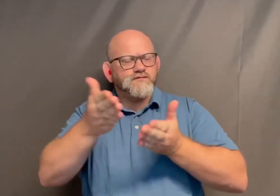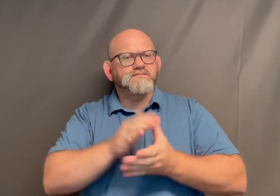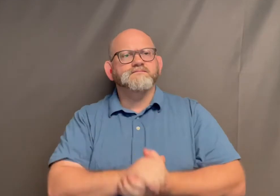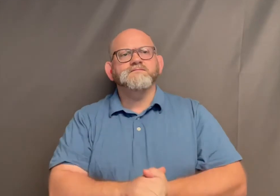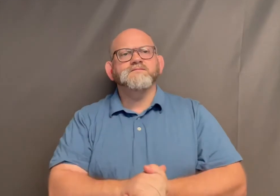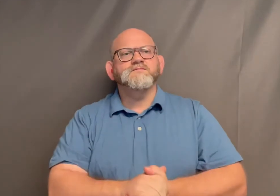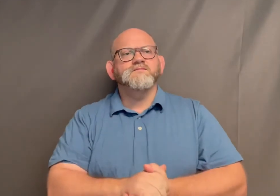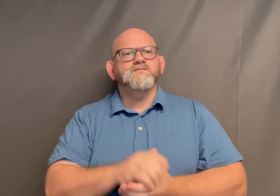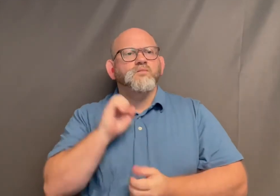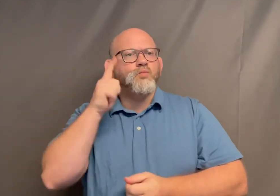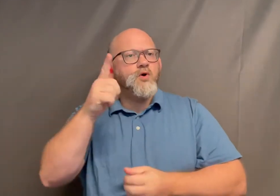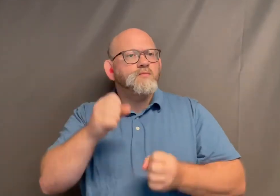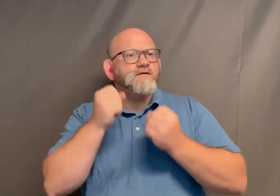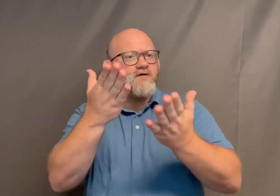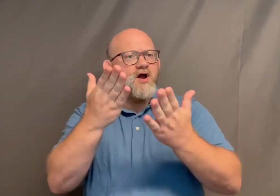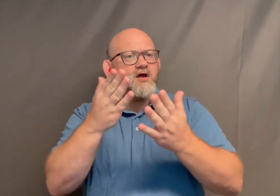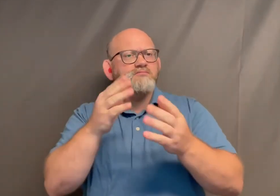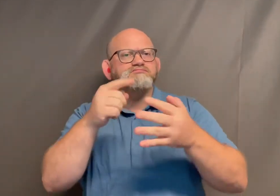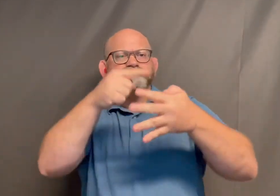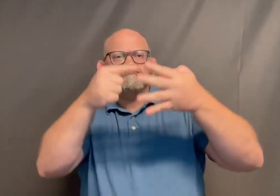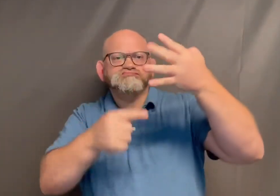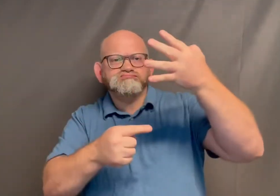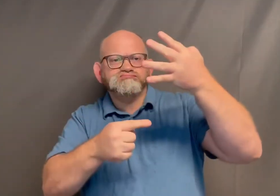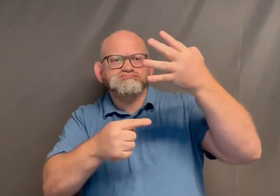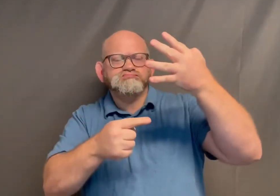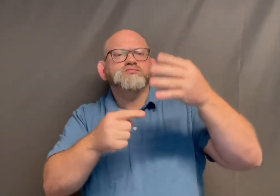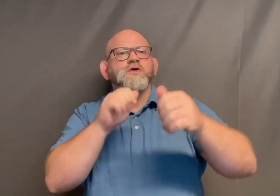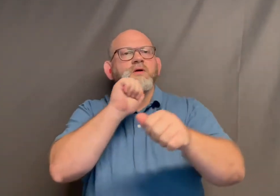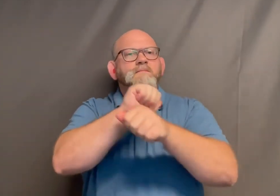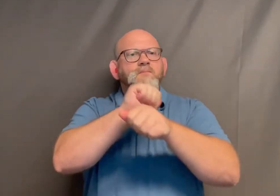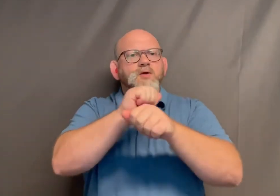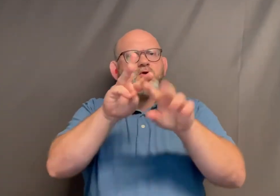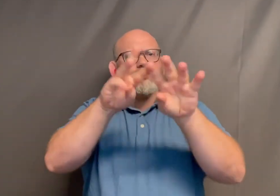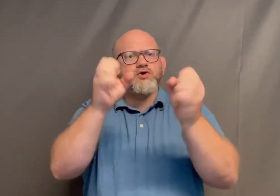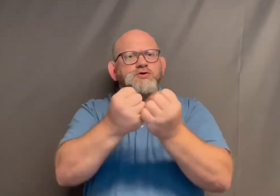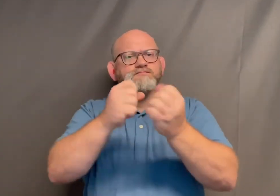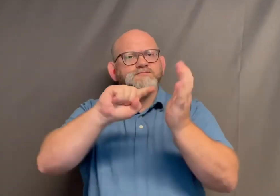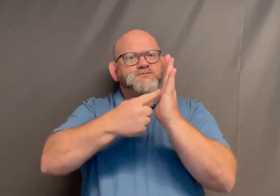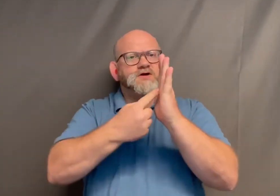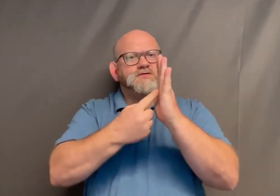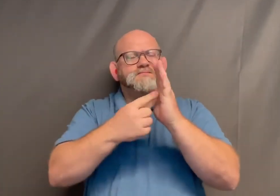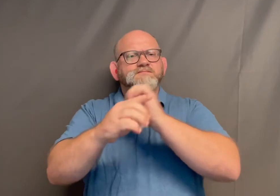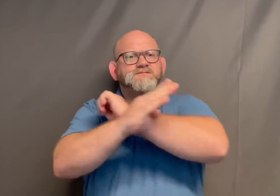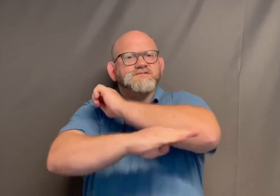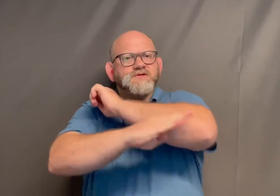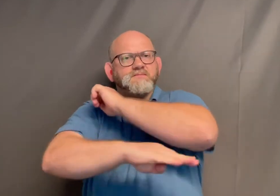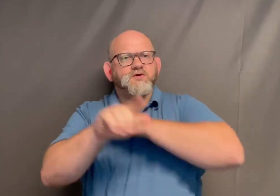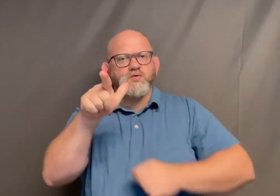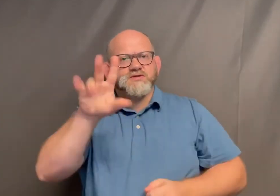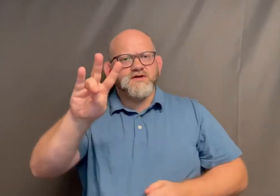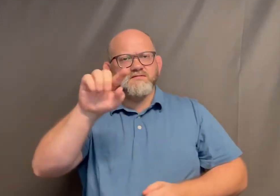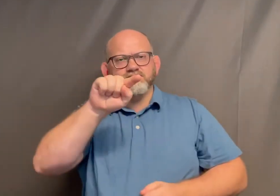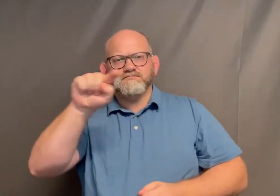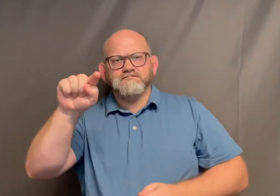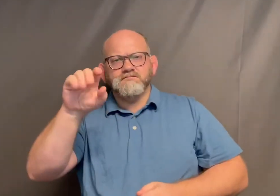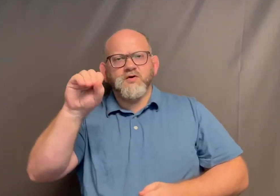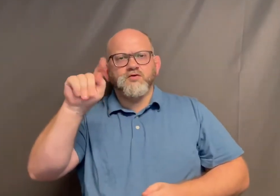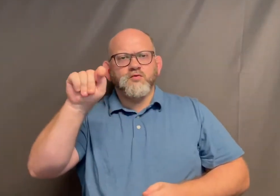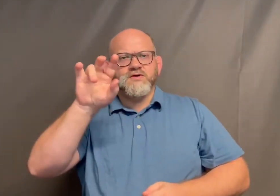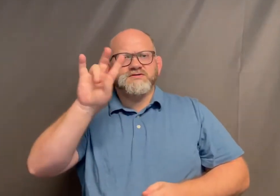We will be providing a series of employment workshops starting Sept 27 – Oct 7